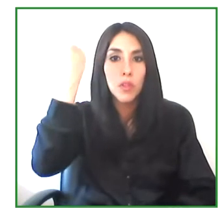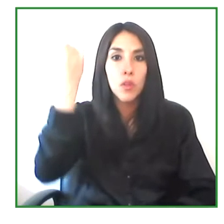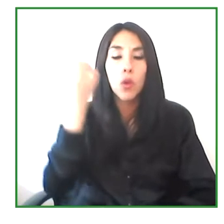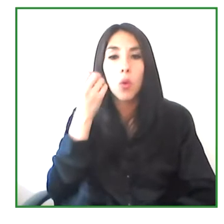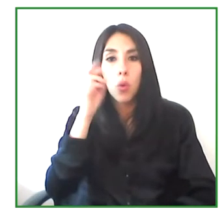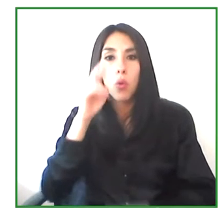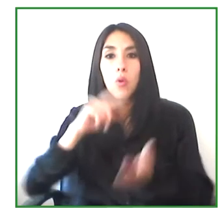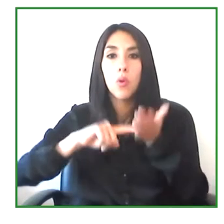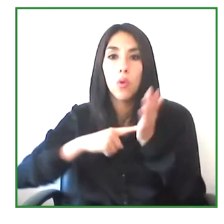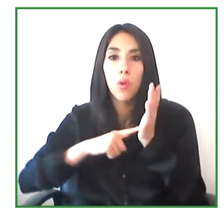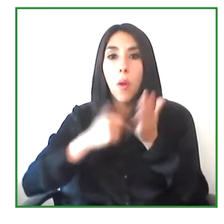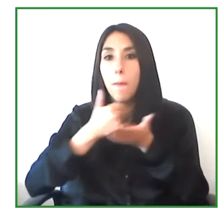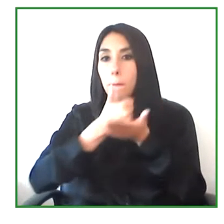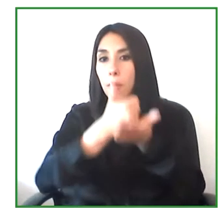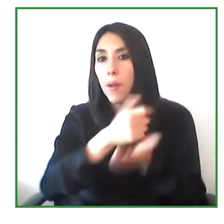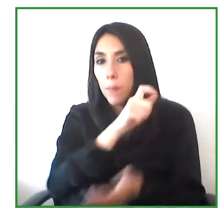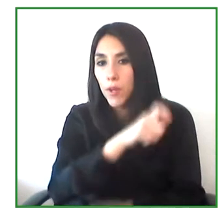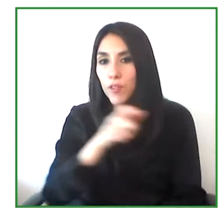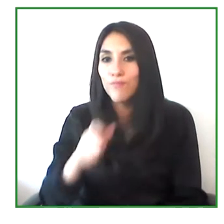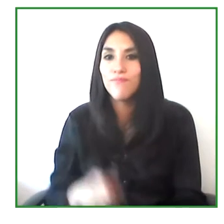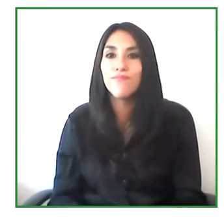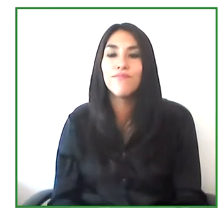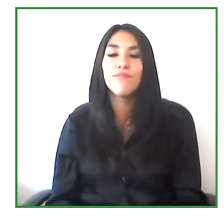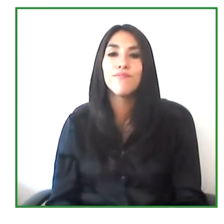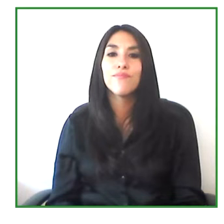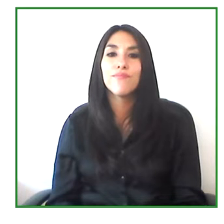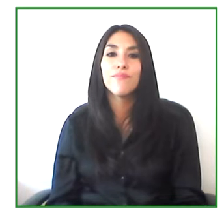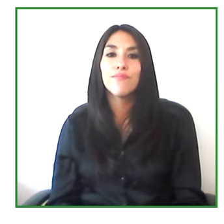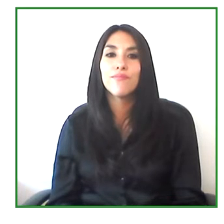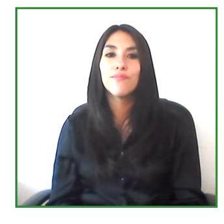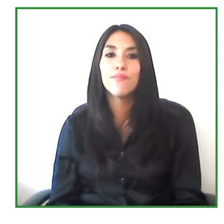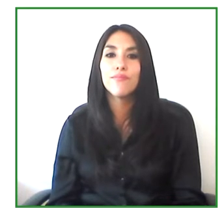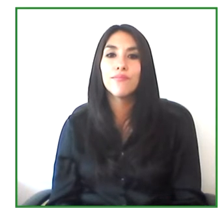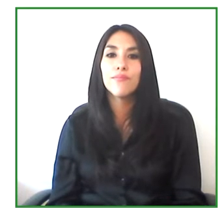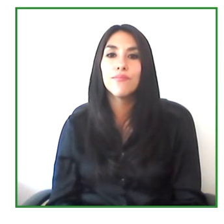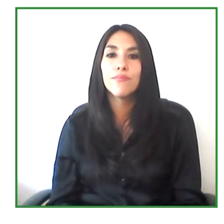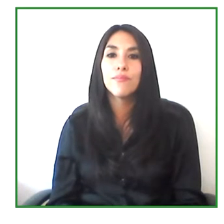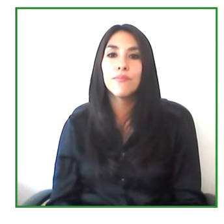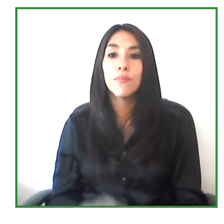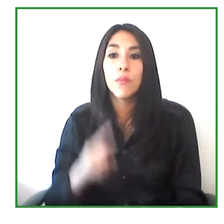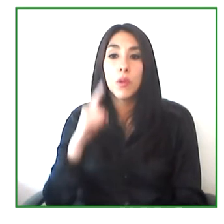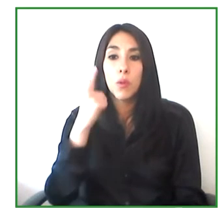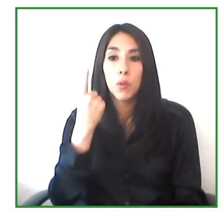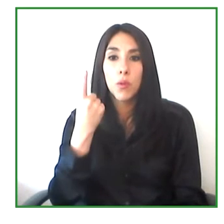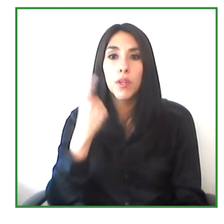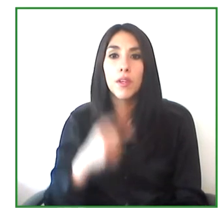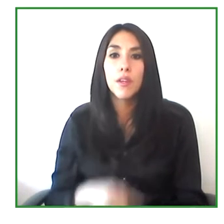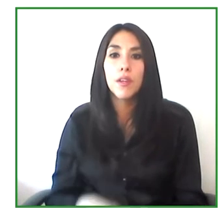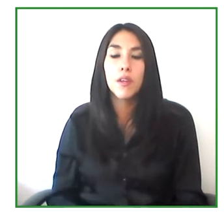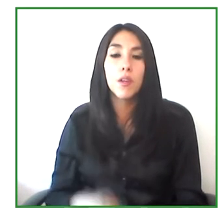improve the quality of life of our users. At the beginning of this implementation, we were focused.